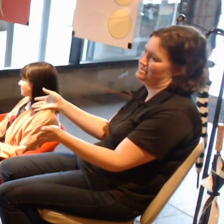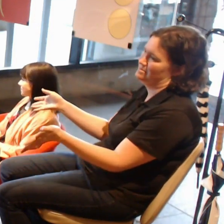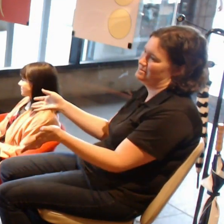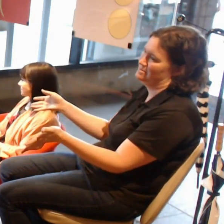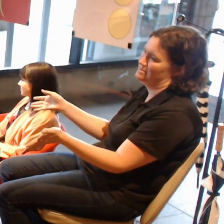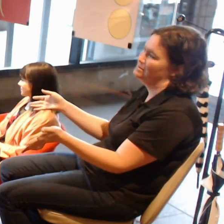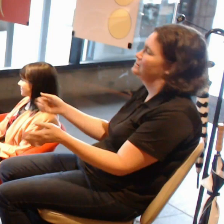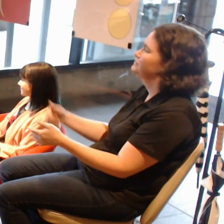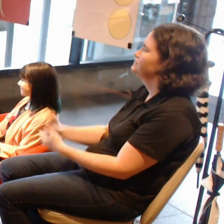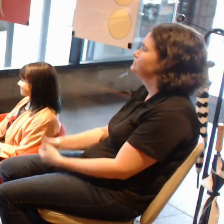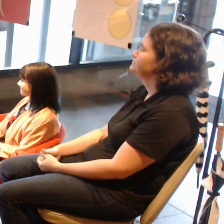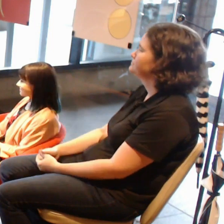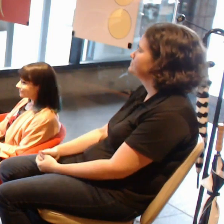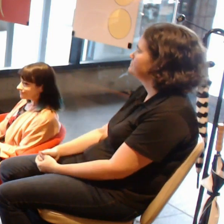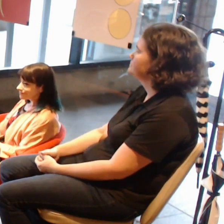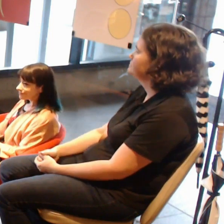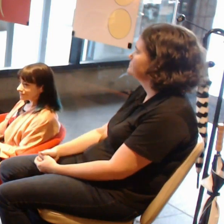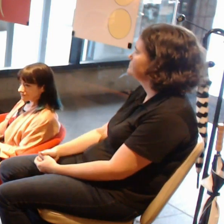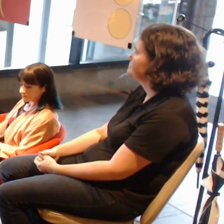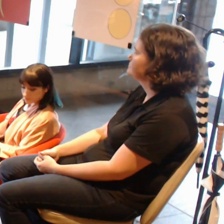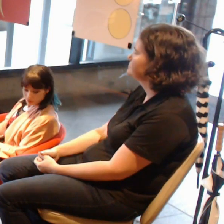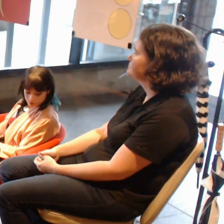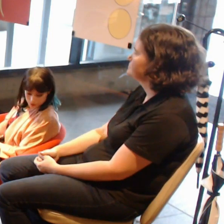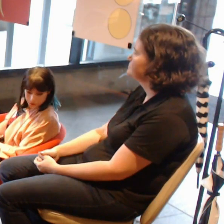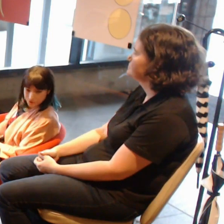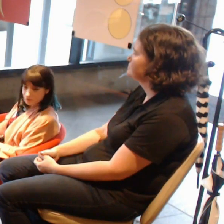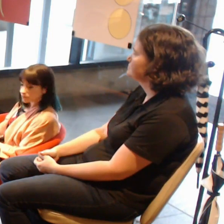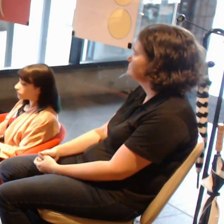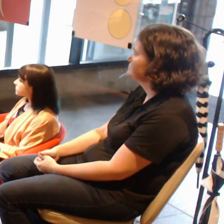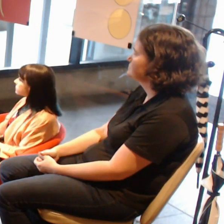Is there any one place or one artist